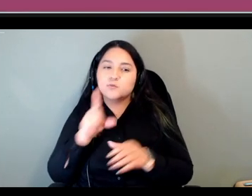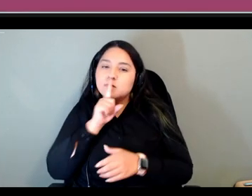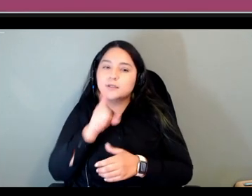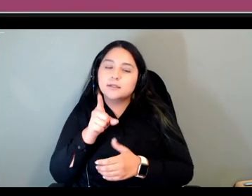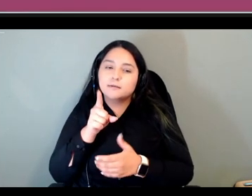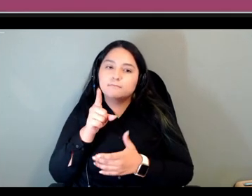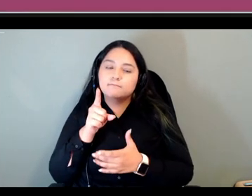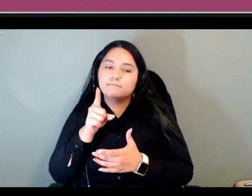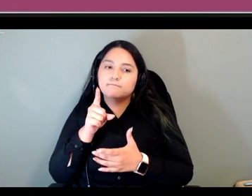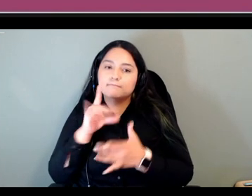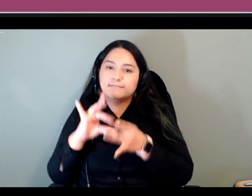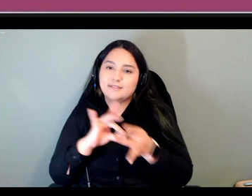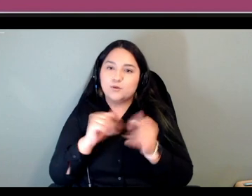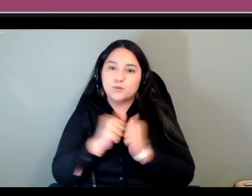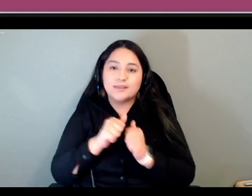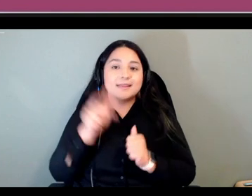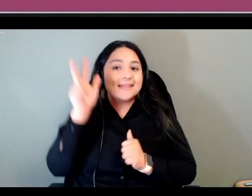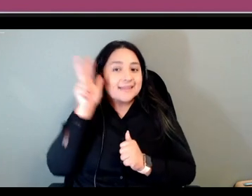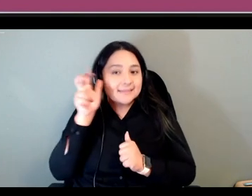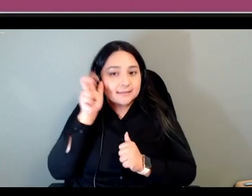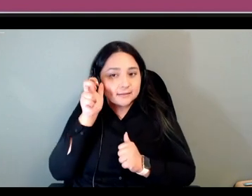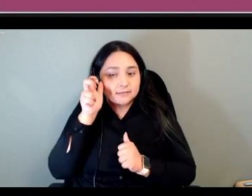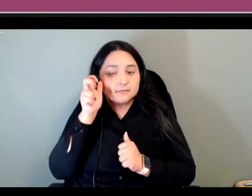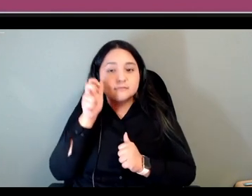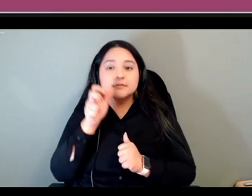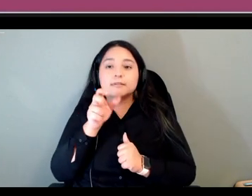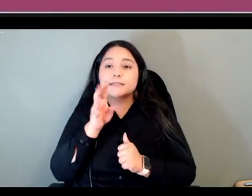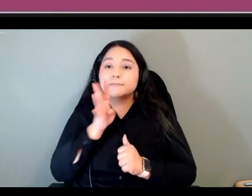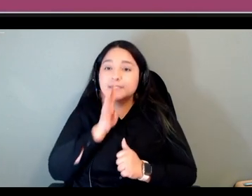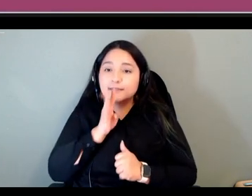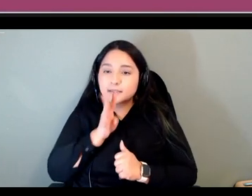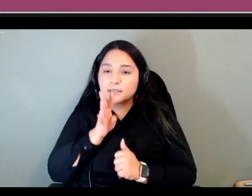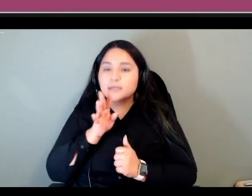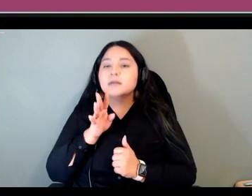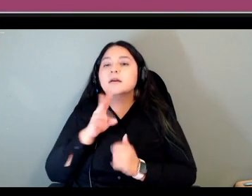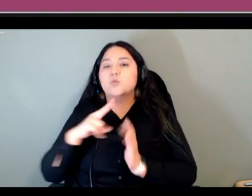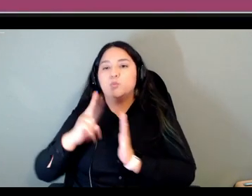speaking and reading and the reason why we didn't focus on writing is that we lack a